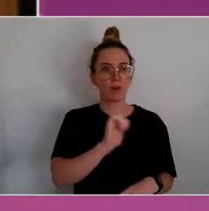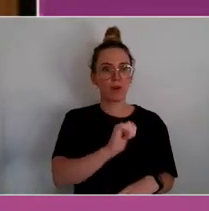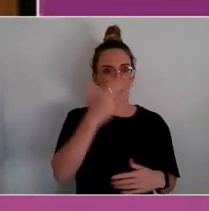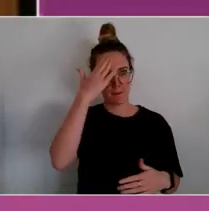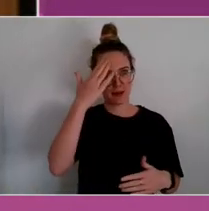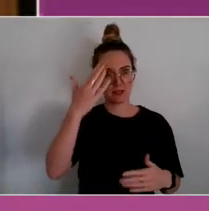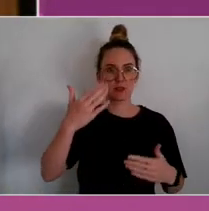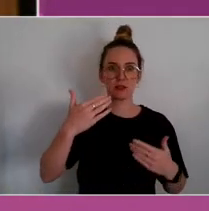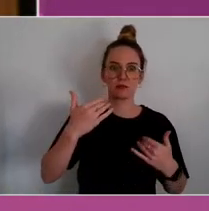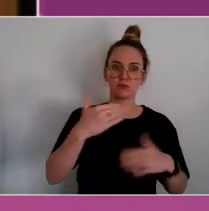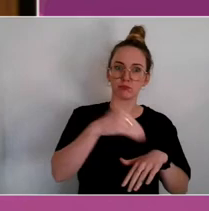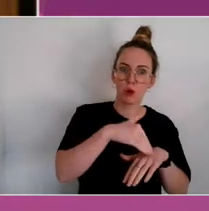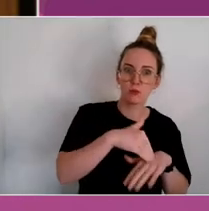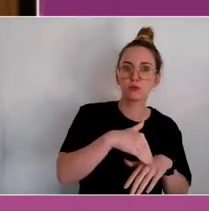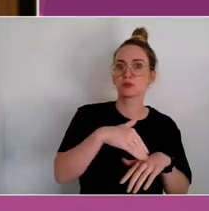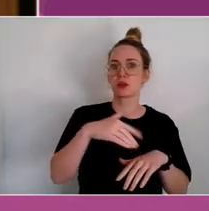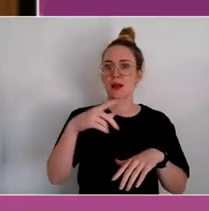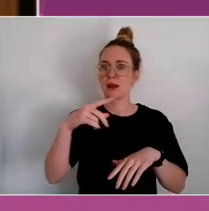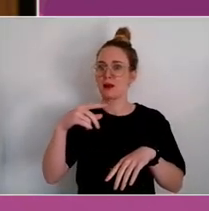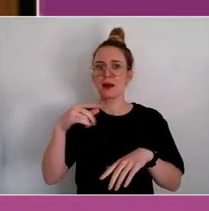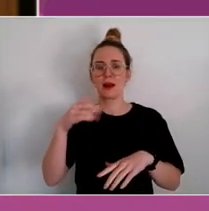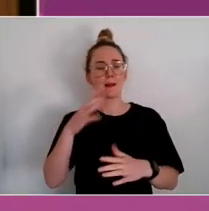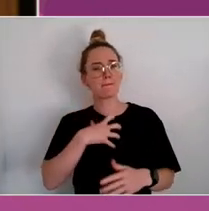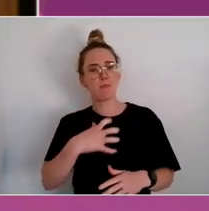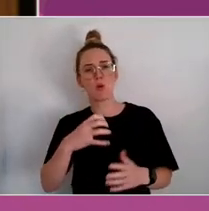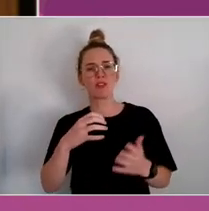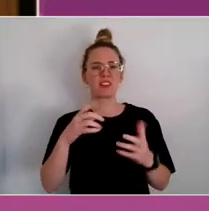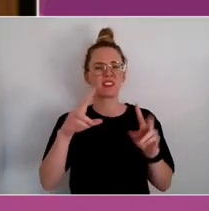and they're definitely more than the stereotypes that exist in the community.